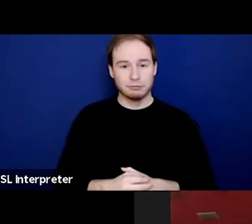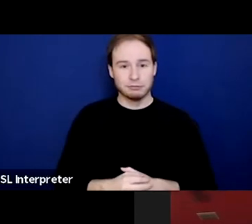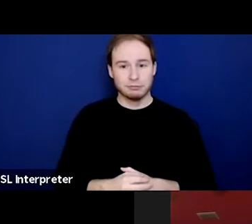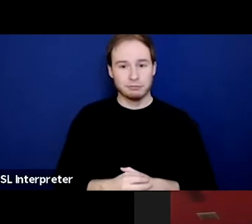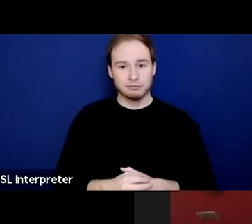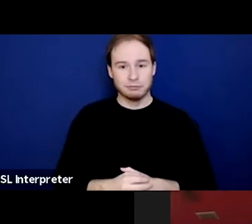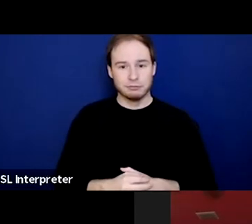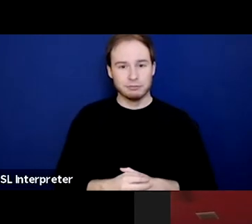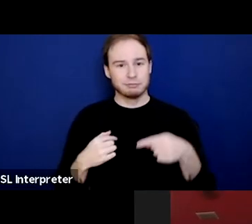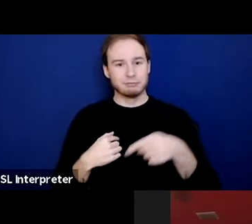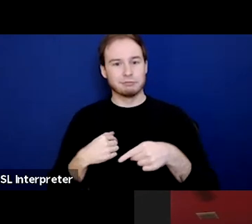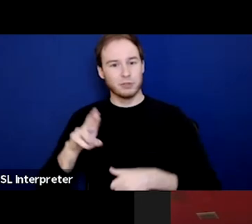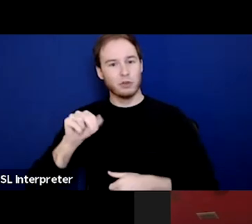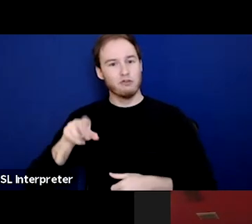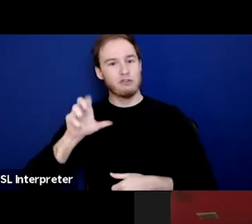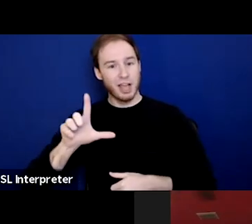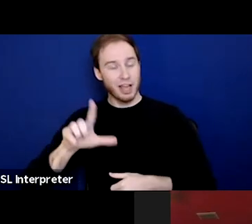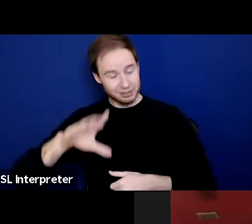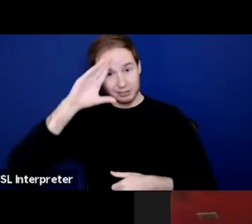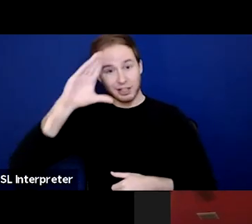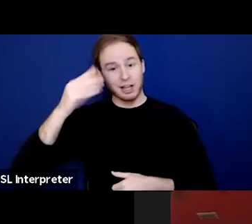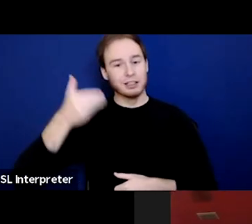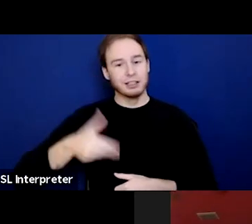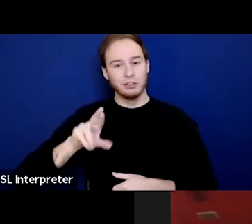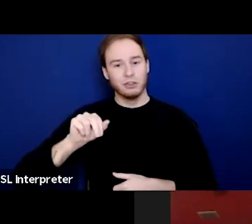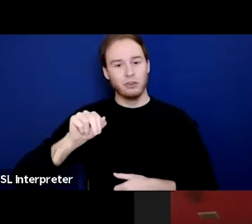[Racquel] I'll go ahead and step up. Hi, everyone. My name is Racquel Garcia.